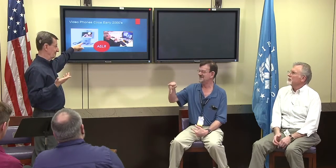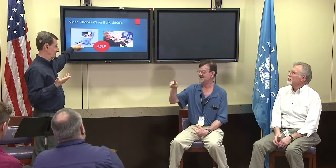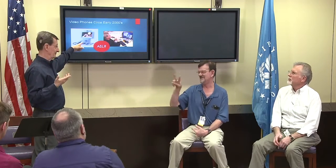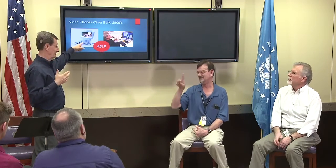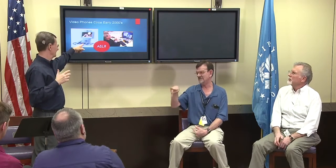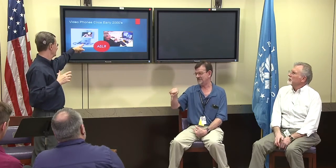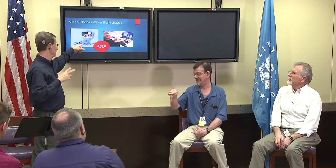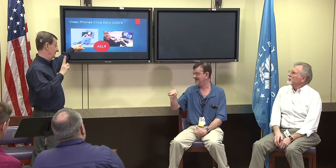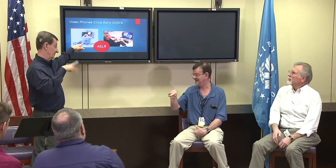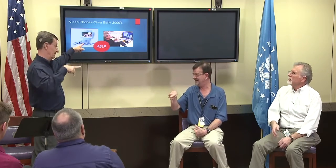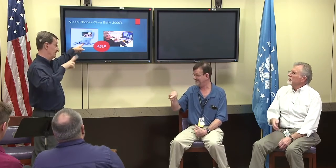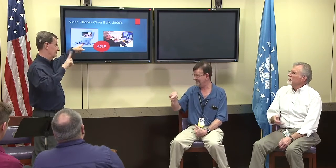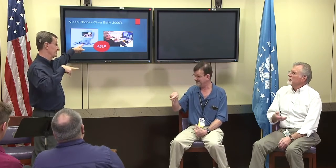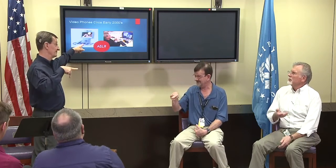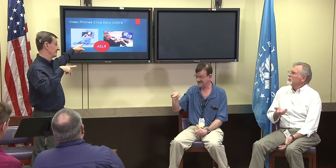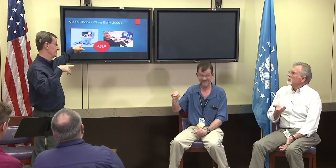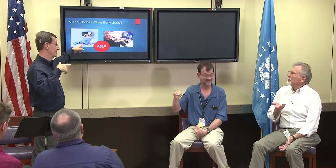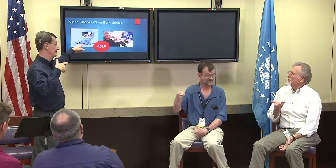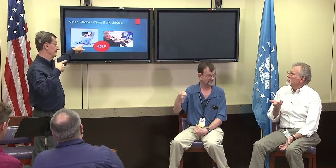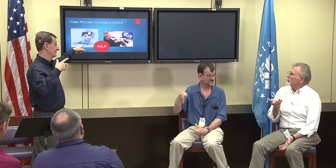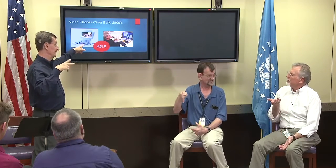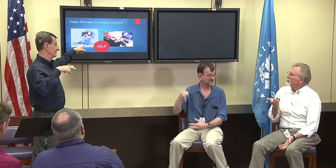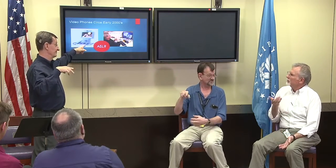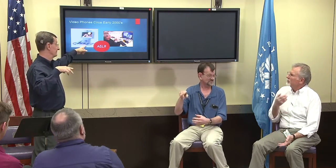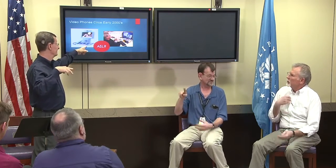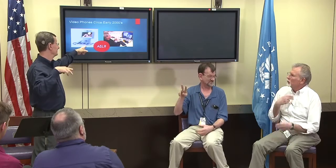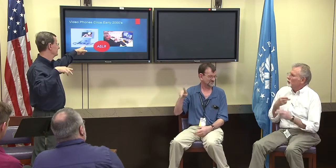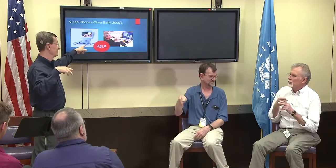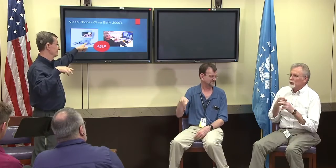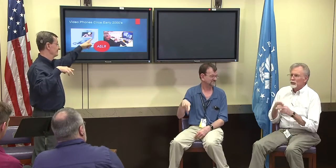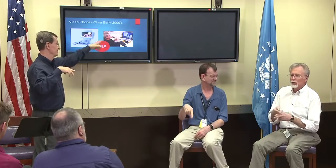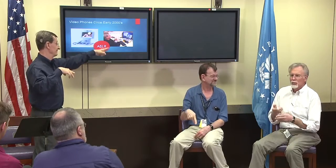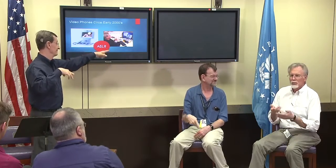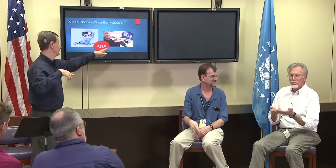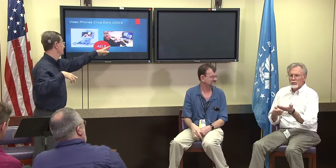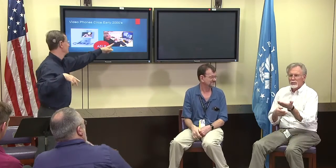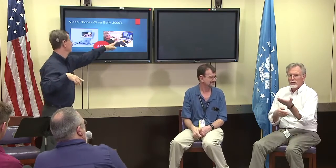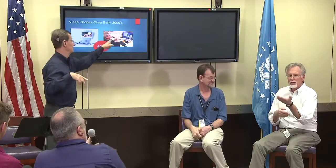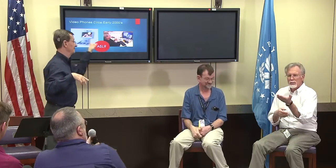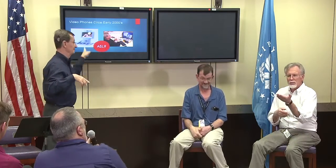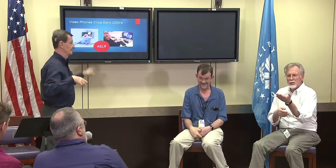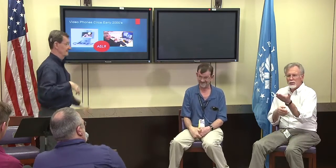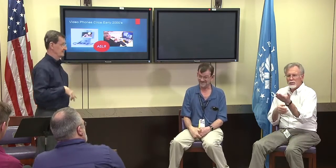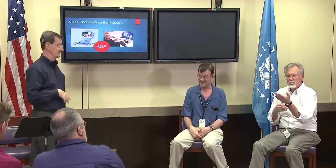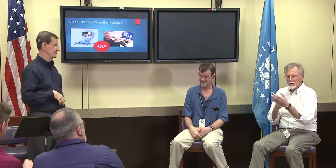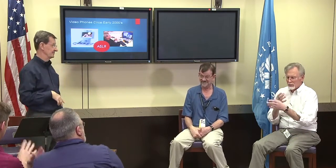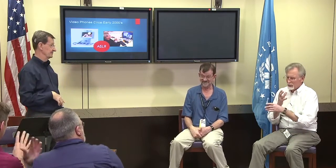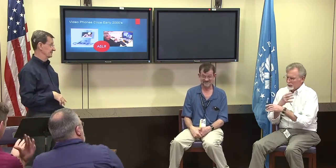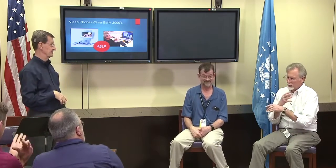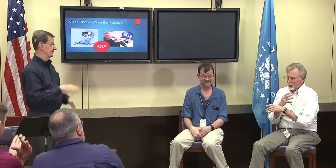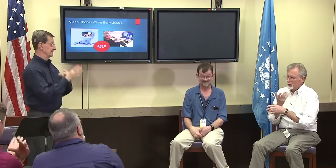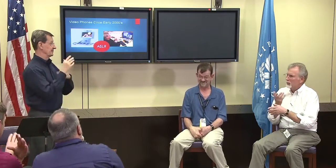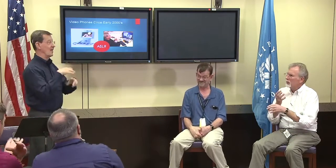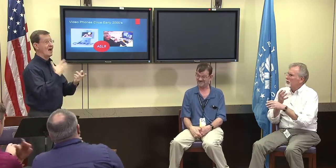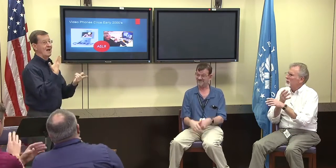We call them now VPs, videophones, there was a sign